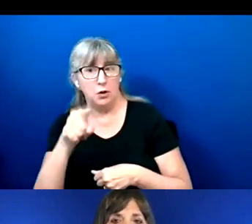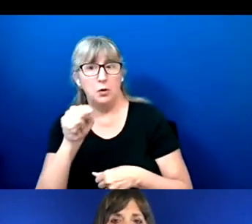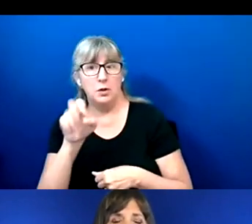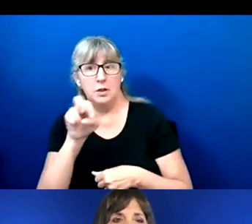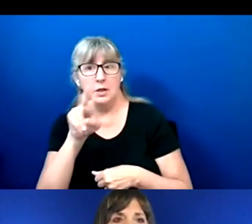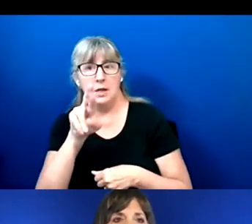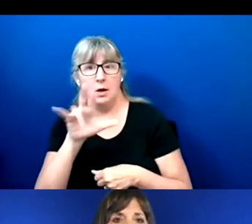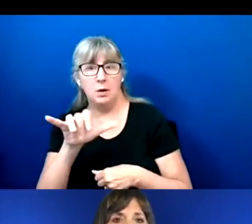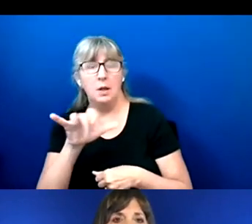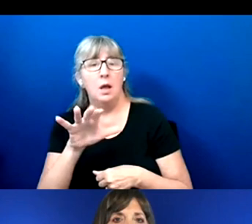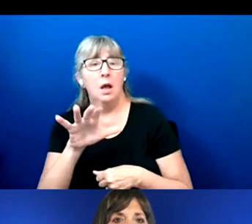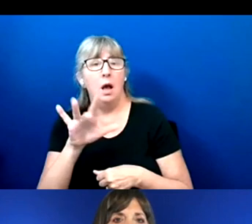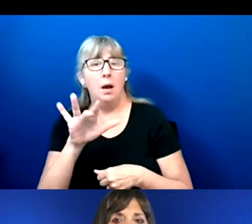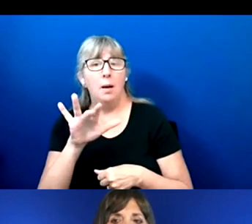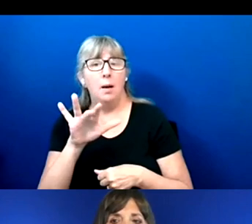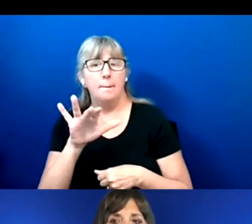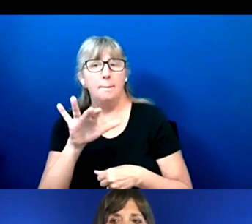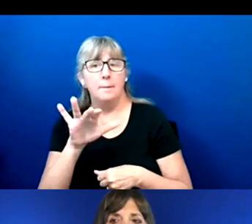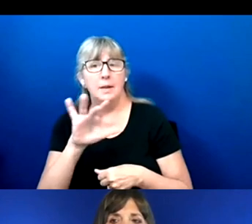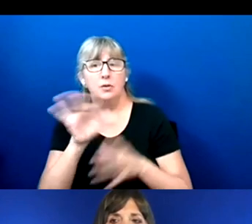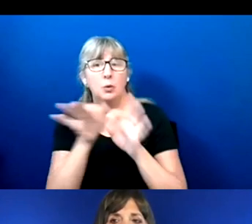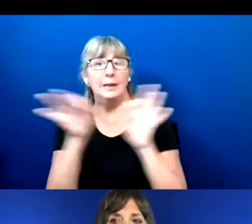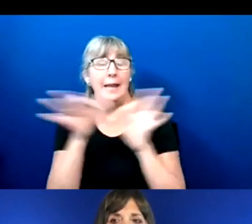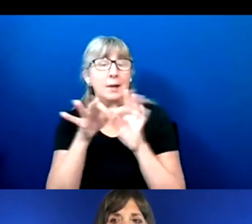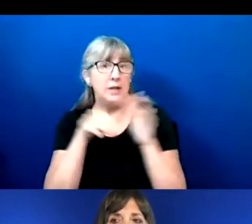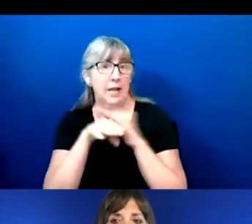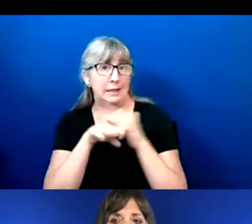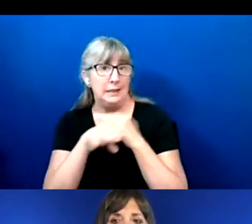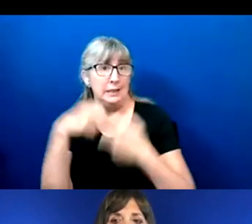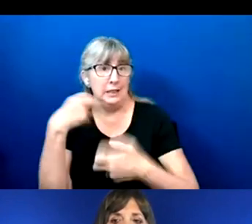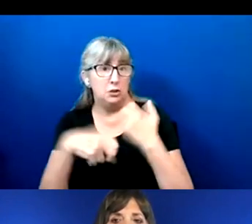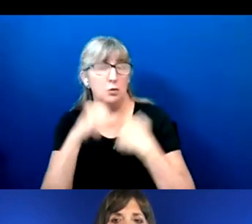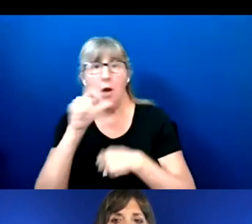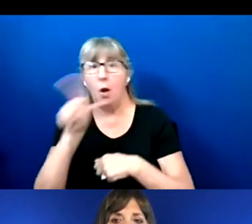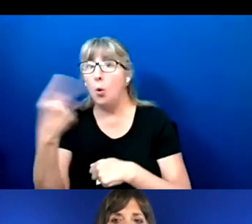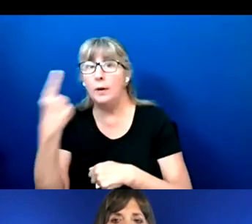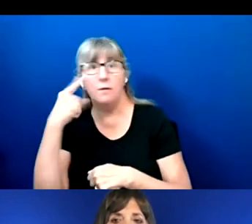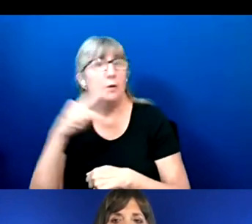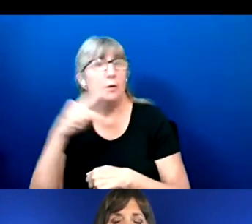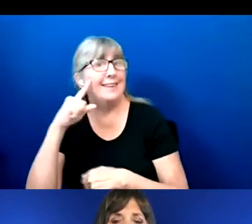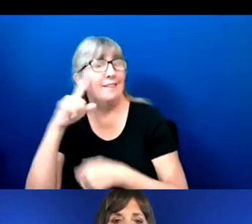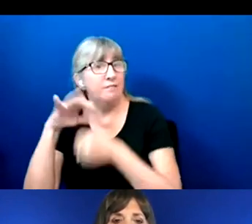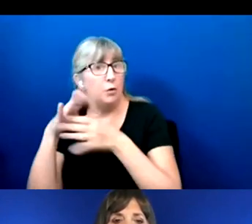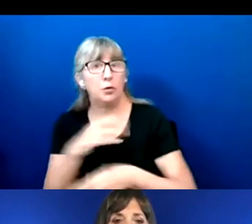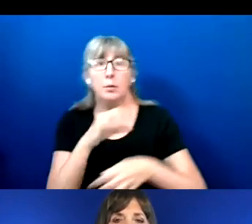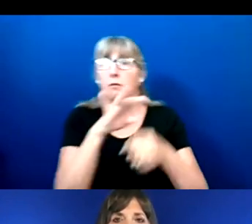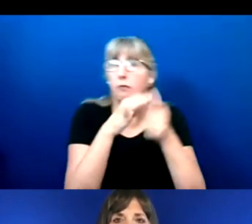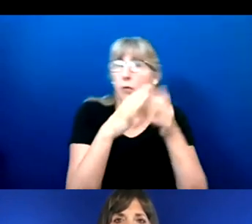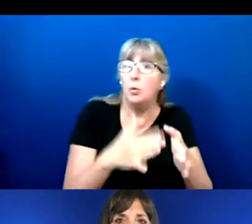So, language access is an issue, not just for deaf voters, but for voters with disabilities